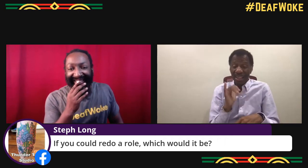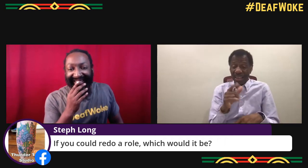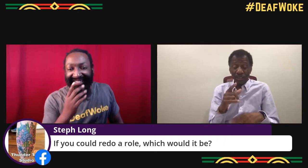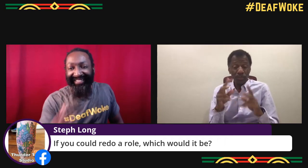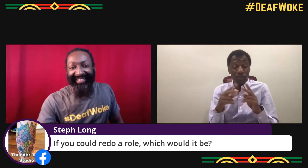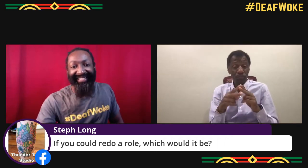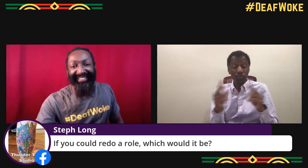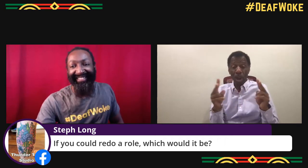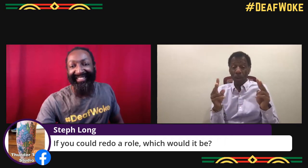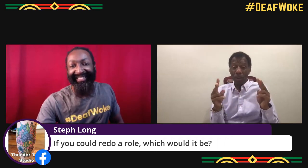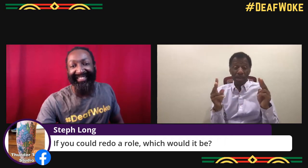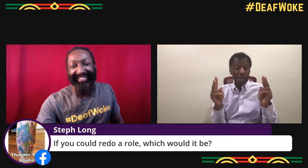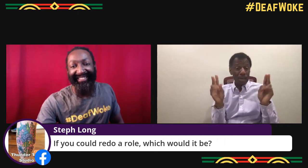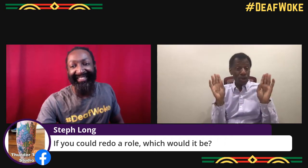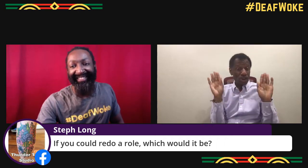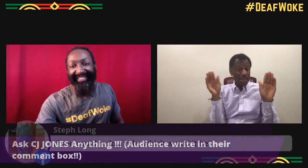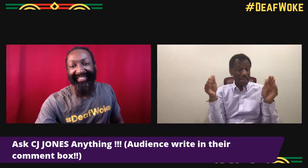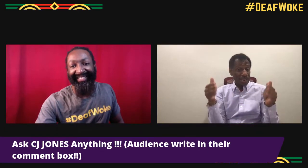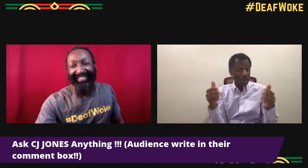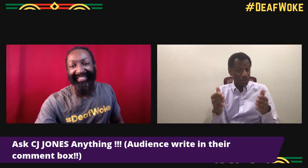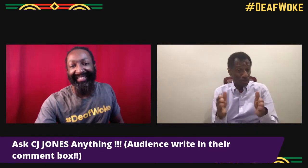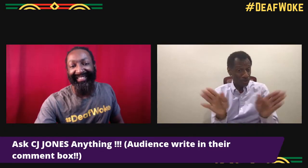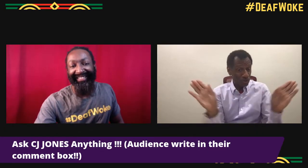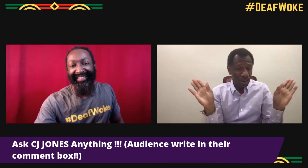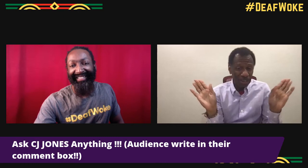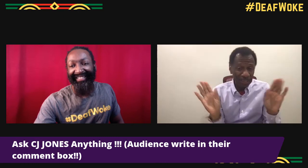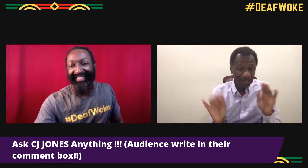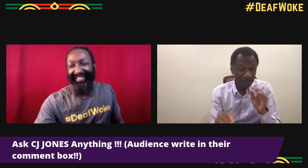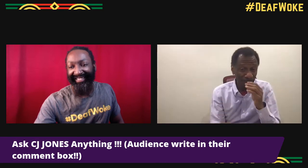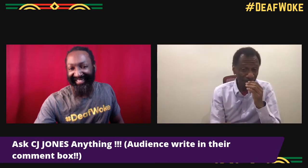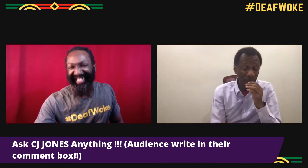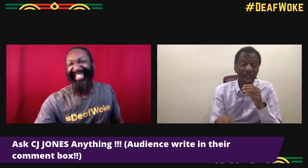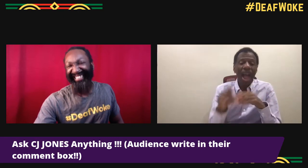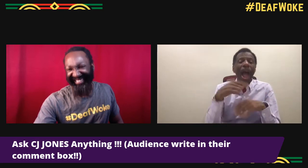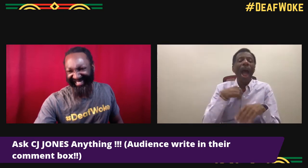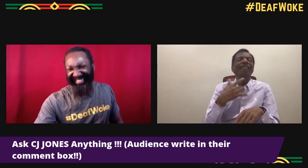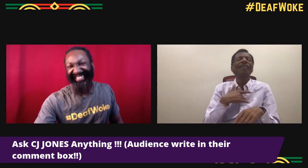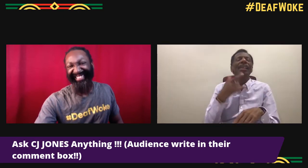I don't know.